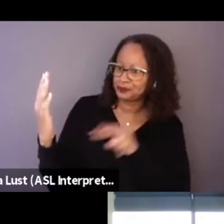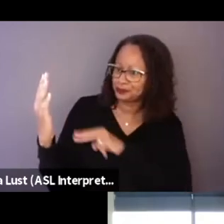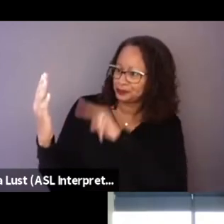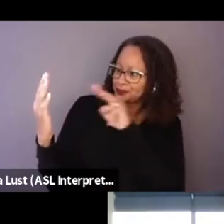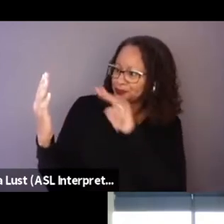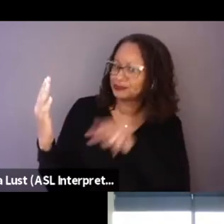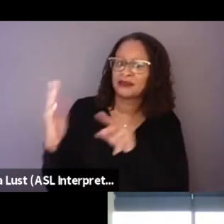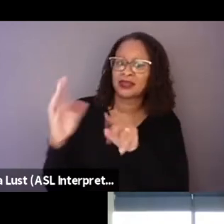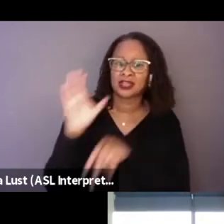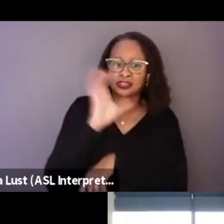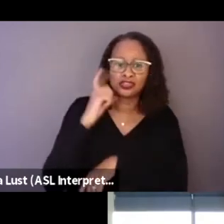and a different structure.